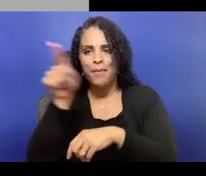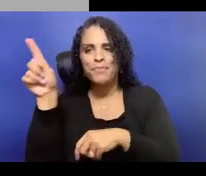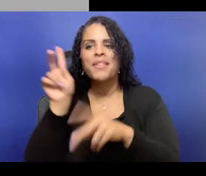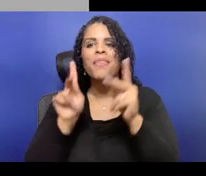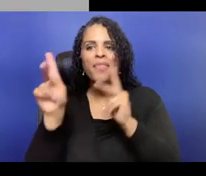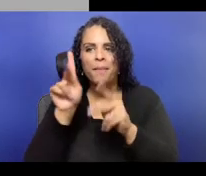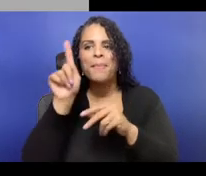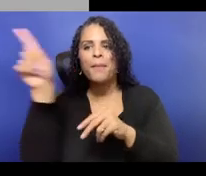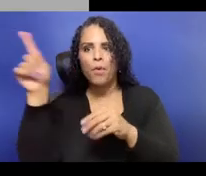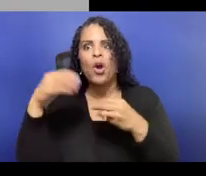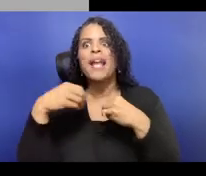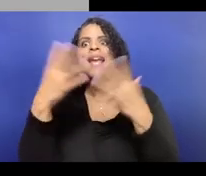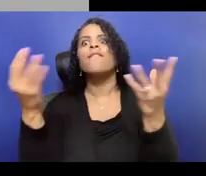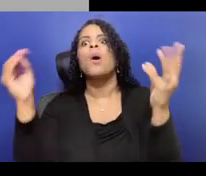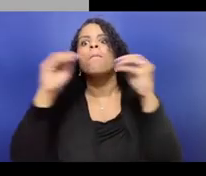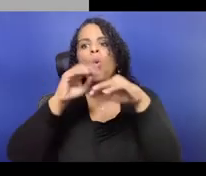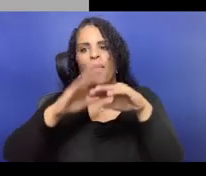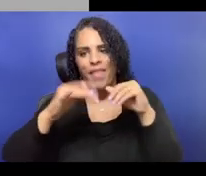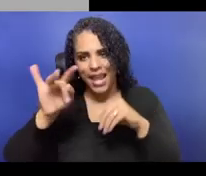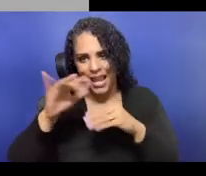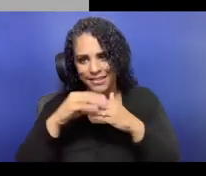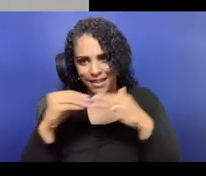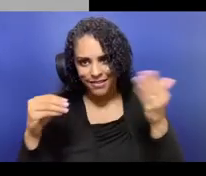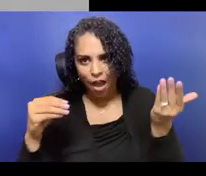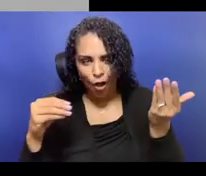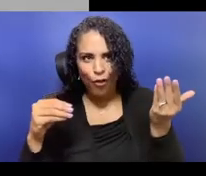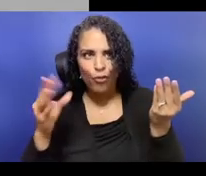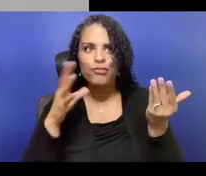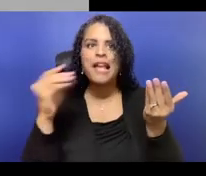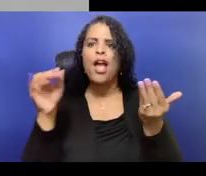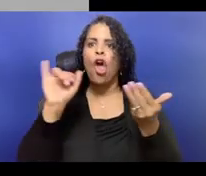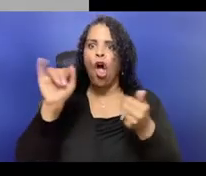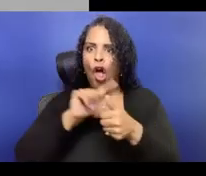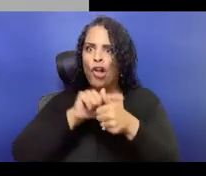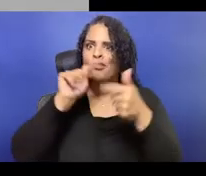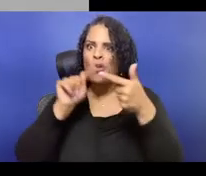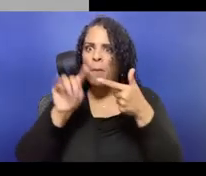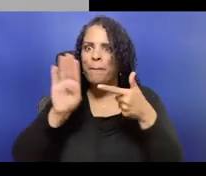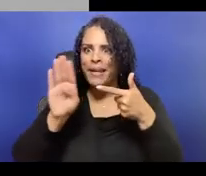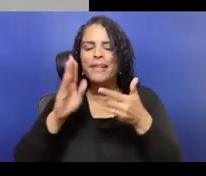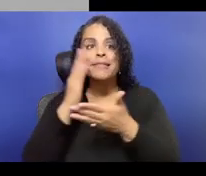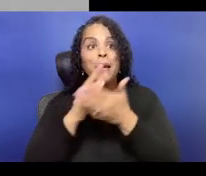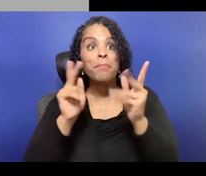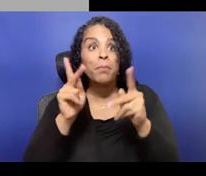So they're really getting, every audience member is getting a document that looks substantially like this